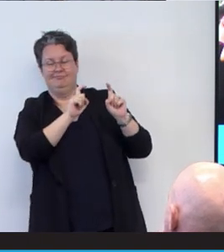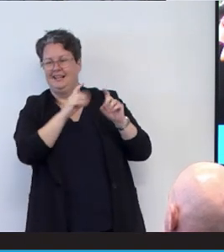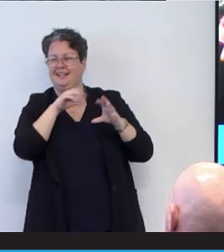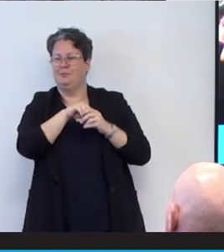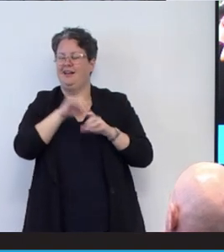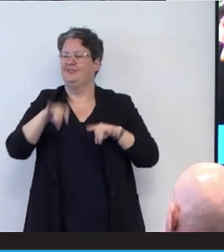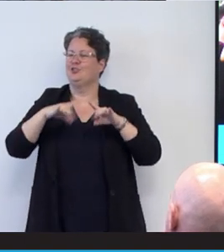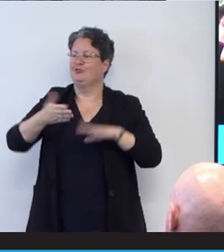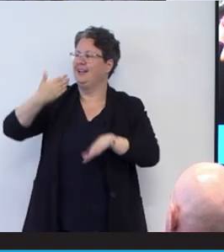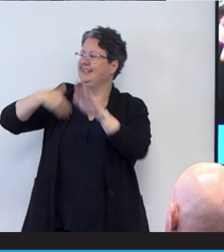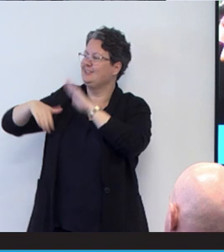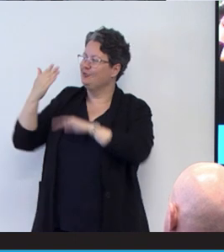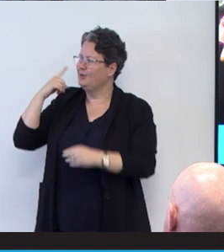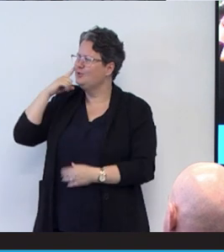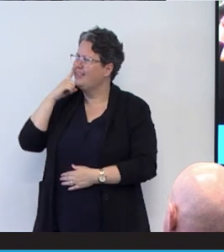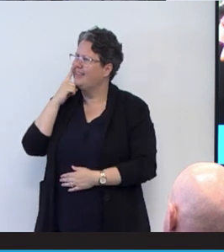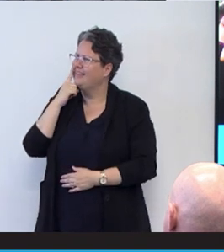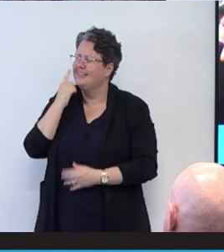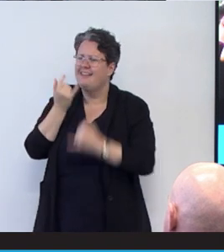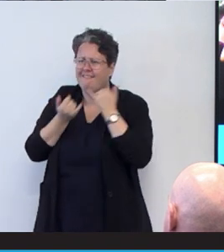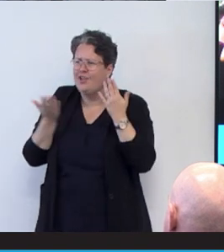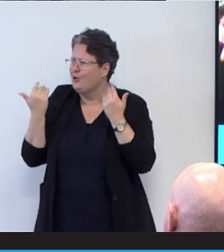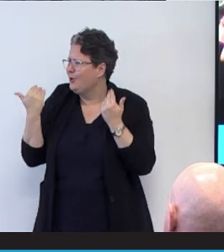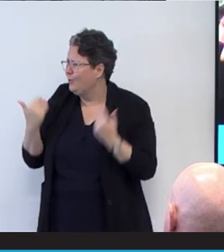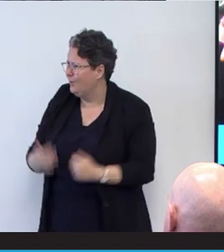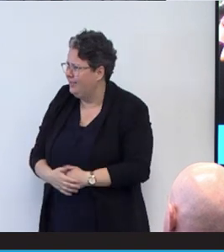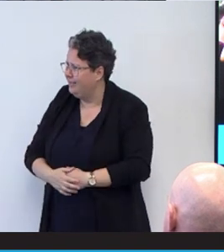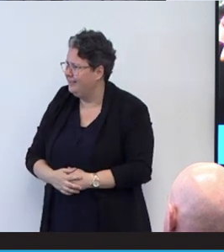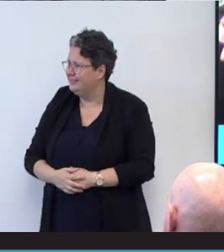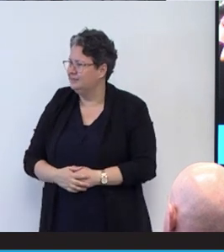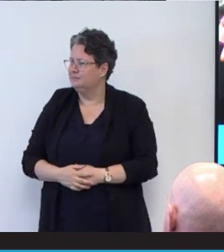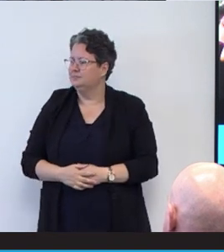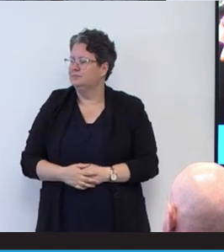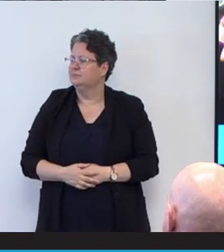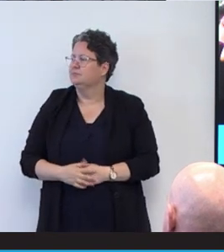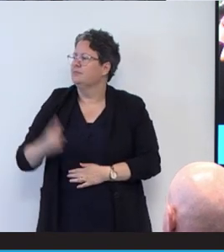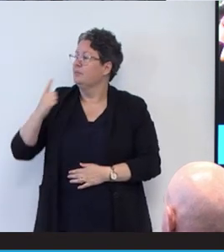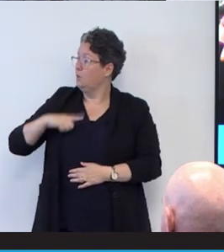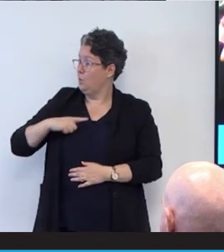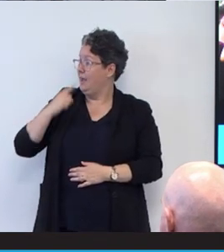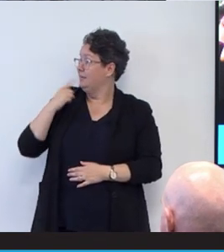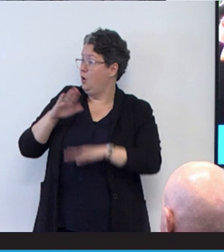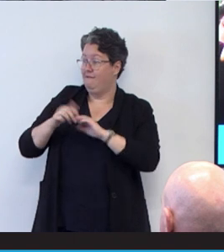which I think is a very cool story to tell. But the reason I tell you that is because